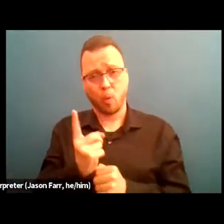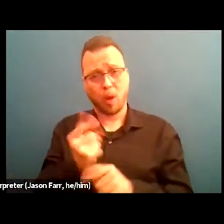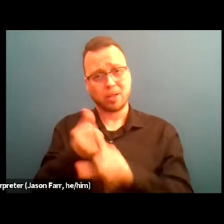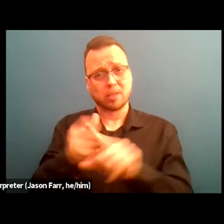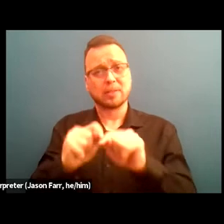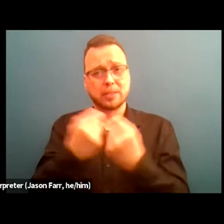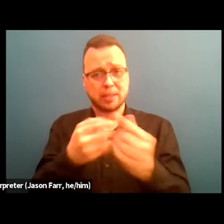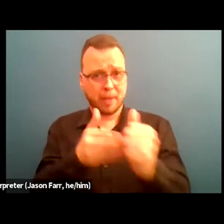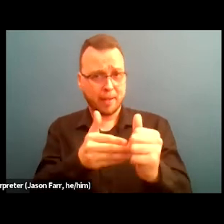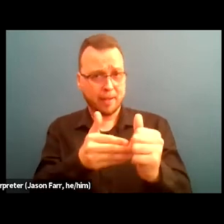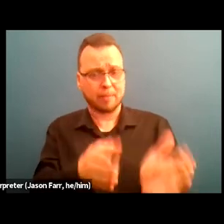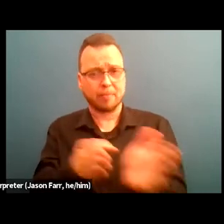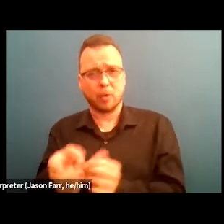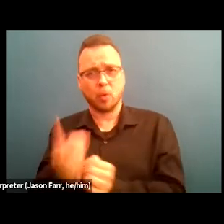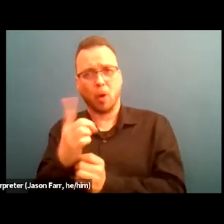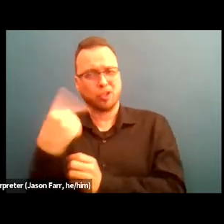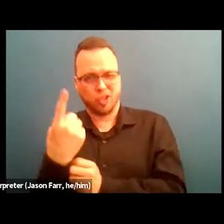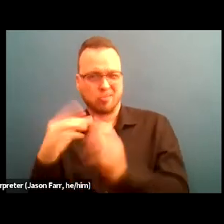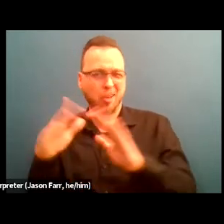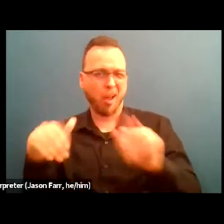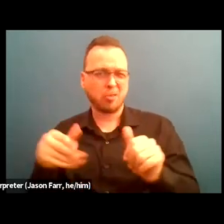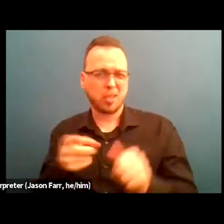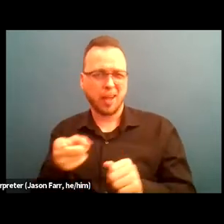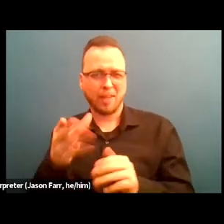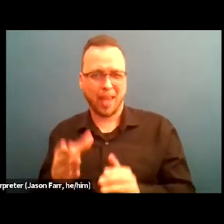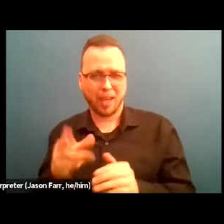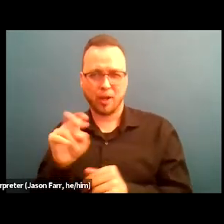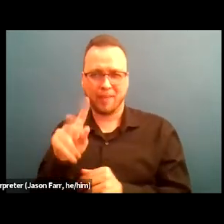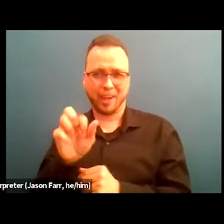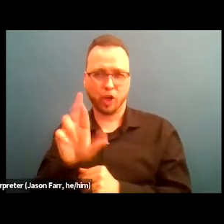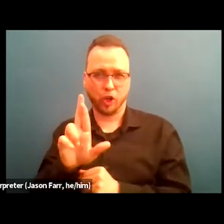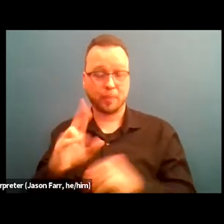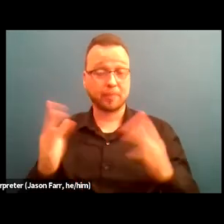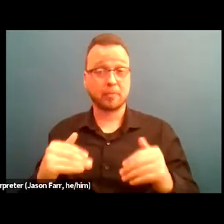and one is just a housing navigator. And then between that, we have two peer specialists.